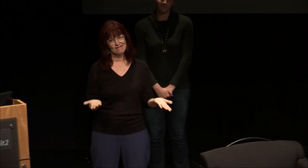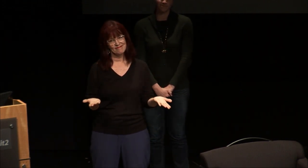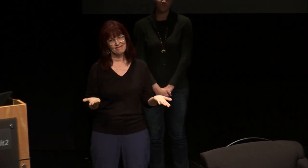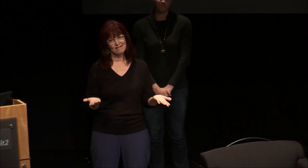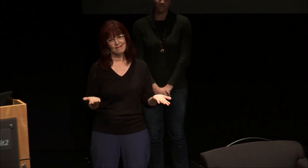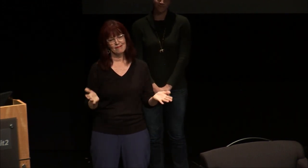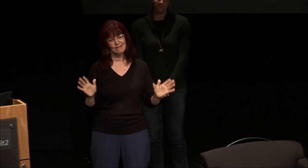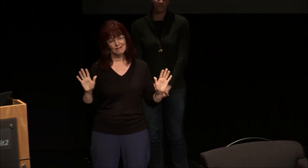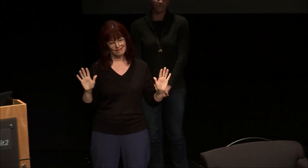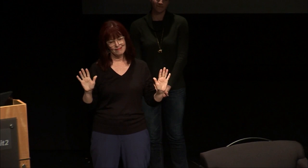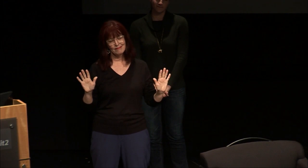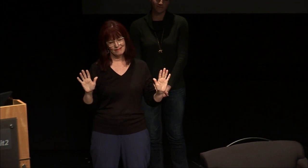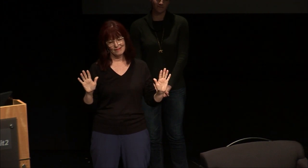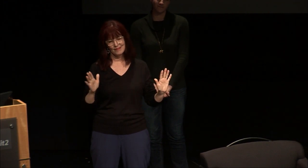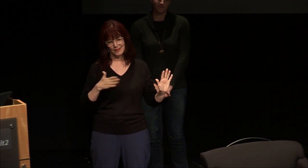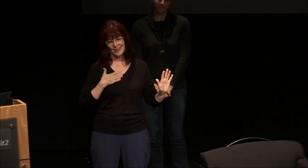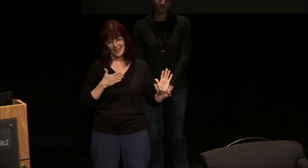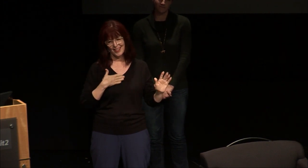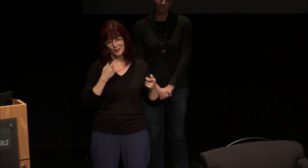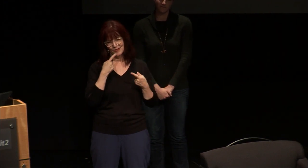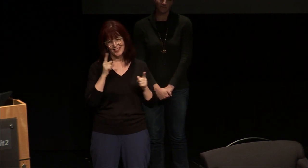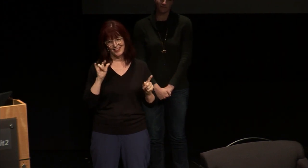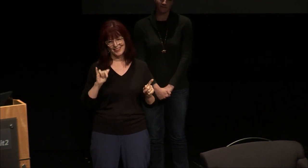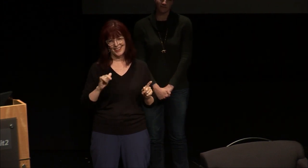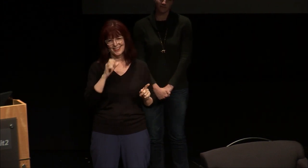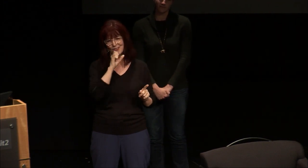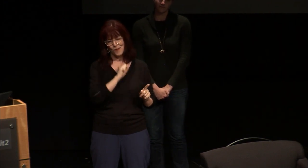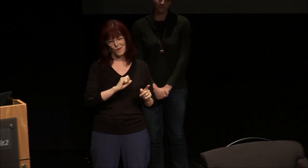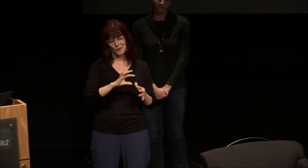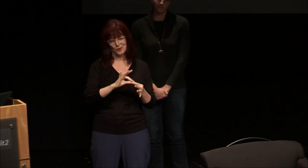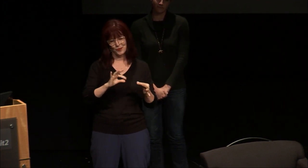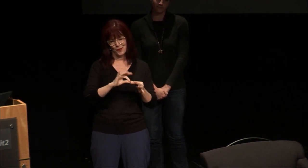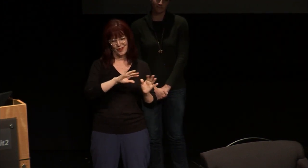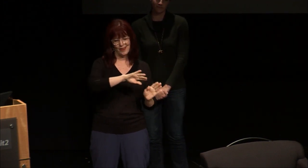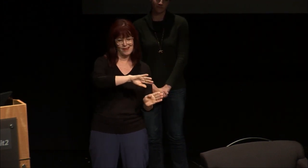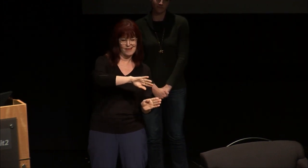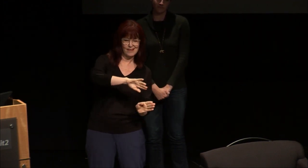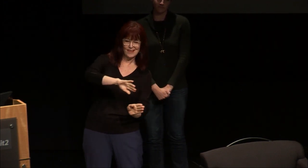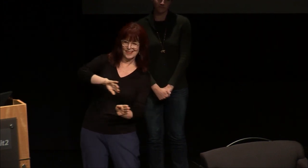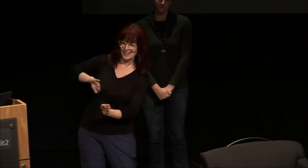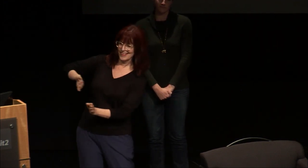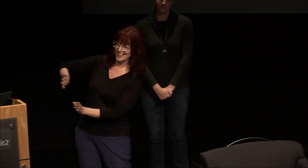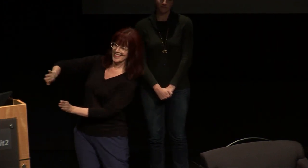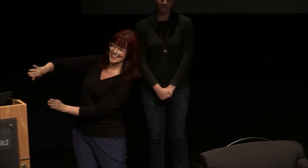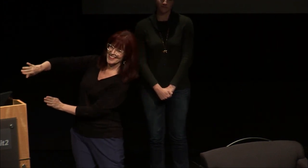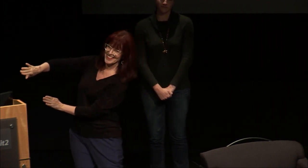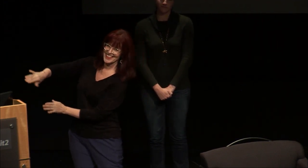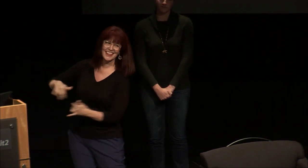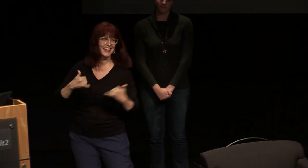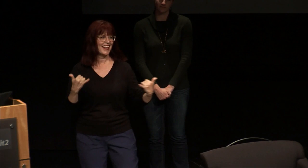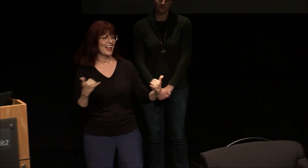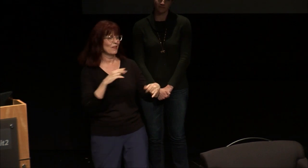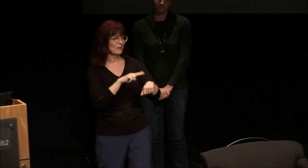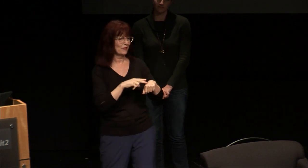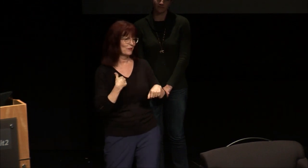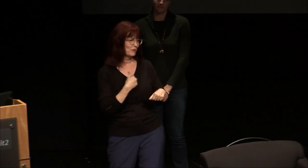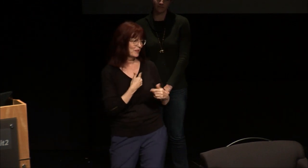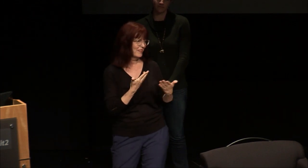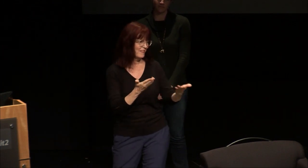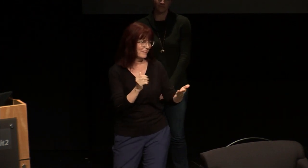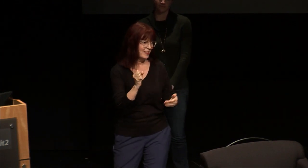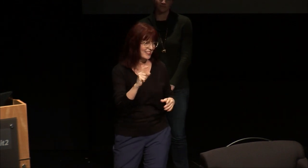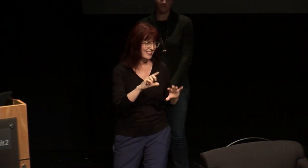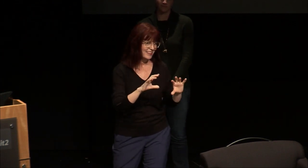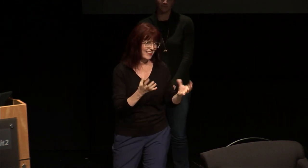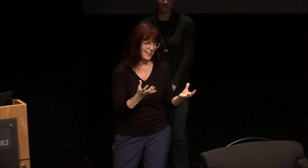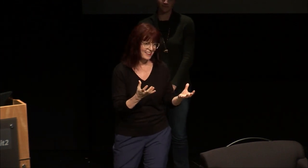any ASL courses but I'm glad to say that is an old story now of course we offer